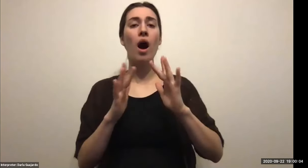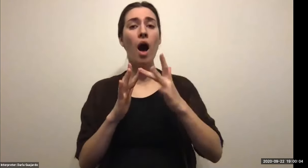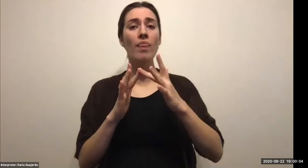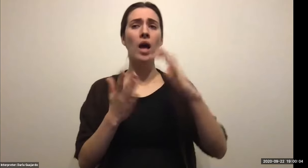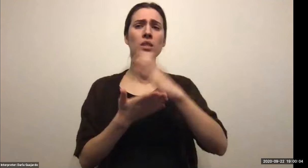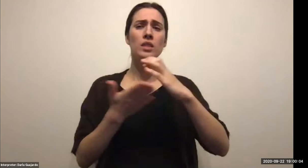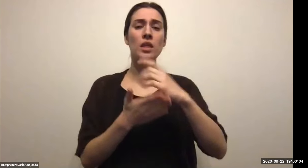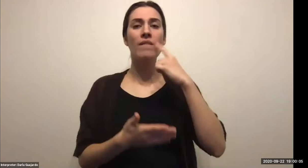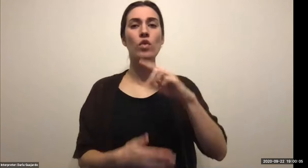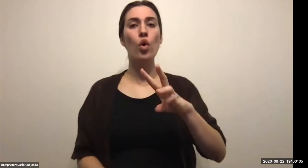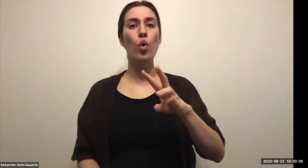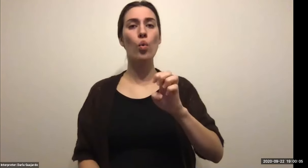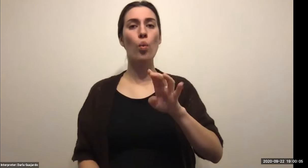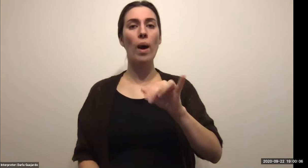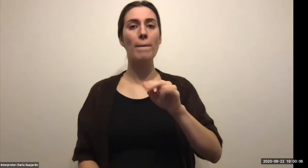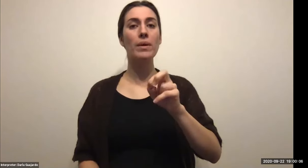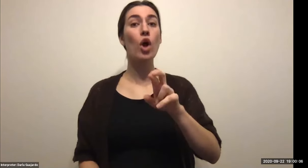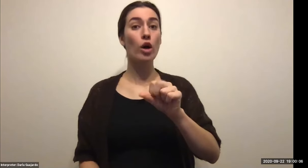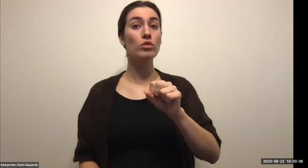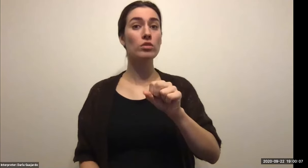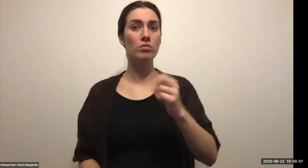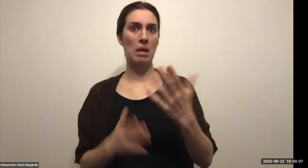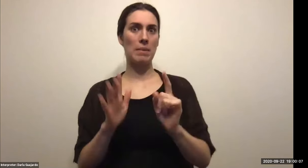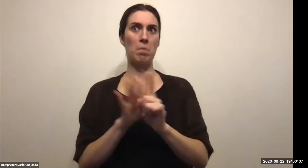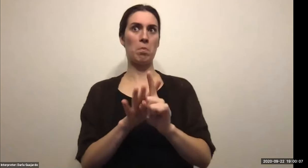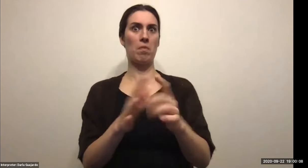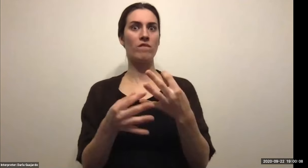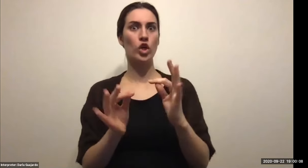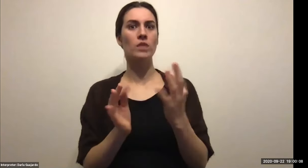Keith Wolling: Obviously, the American hotel and Lodging Association want to do that, you know, you might do.